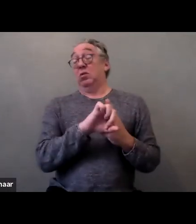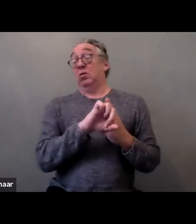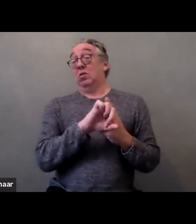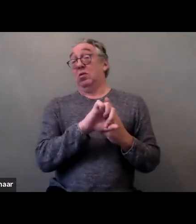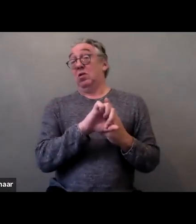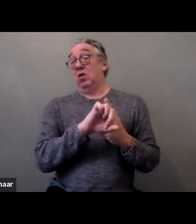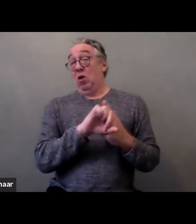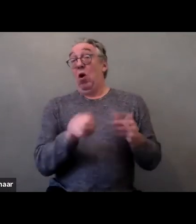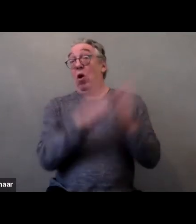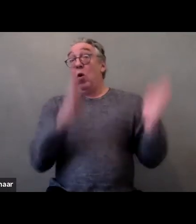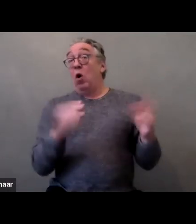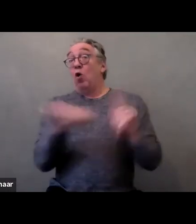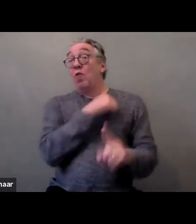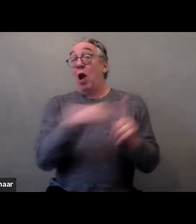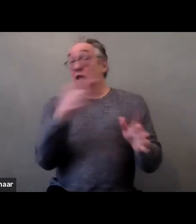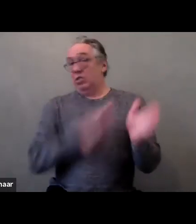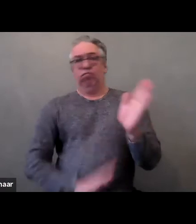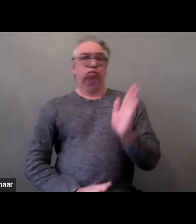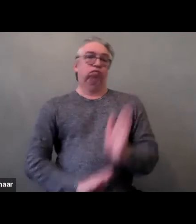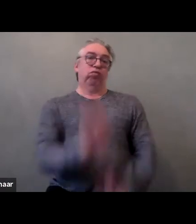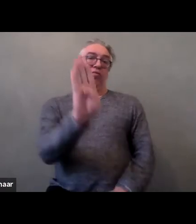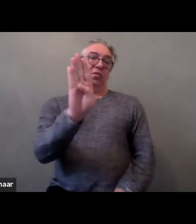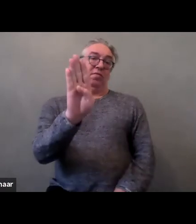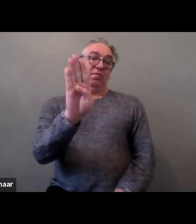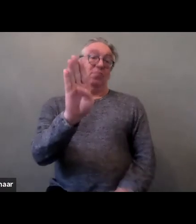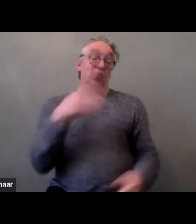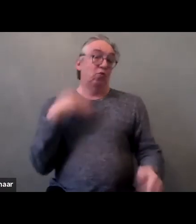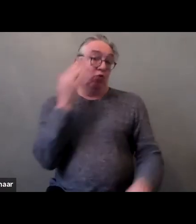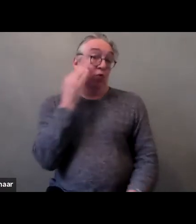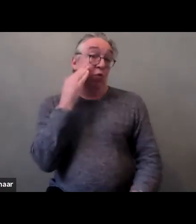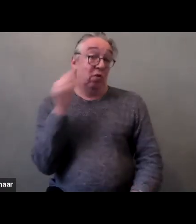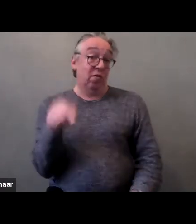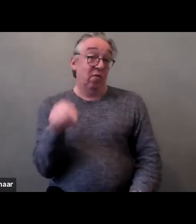We know in France domestic violence has intensified with the lockdown.